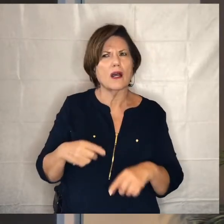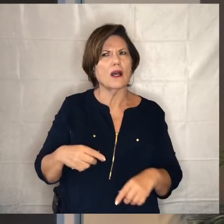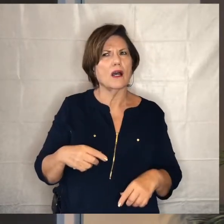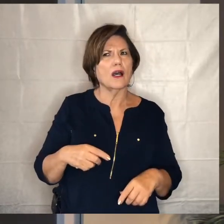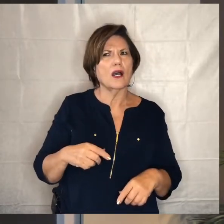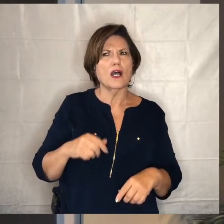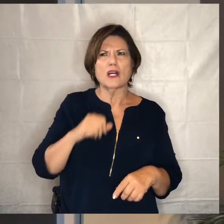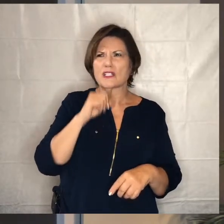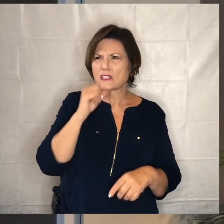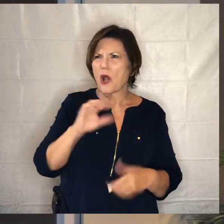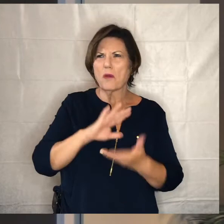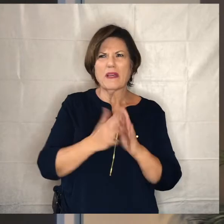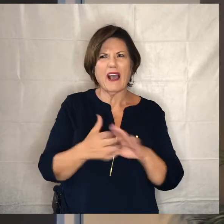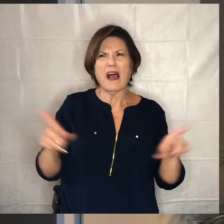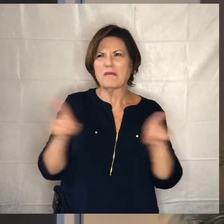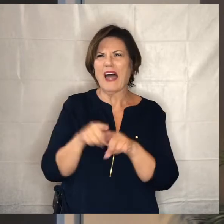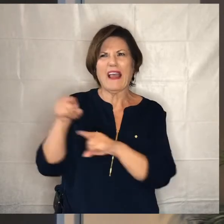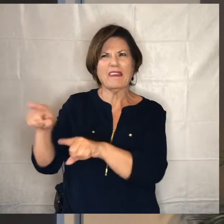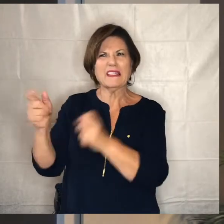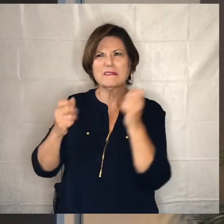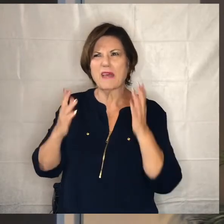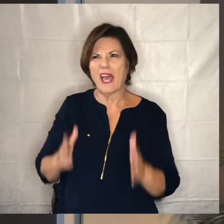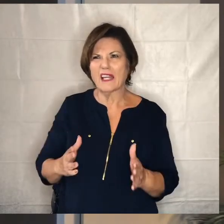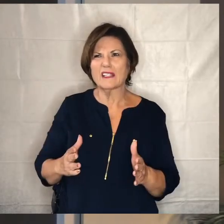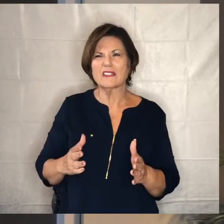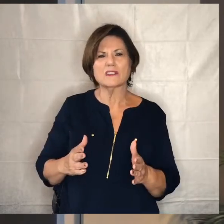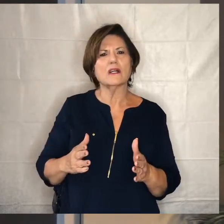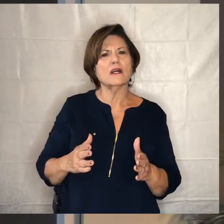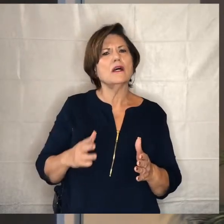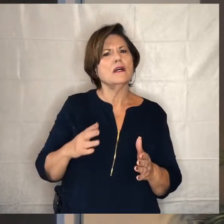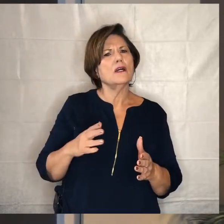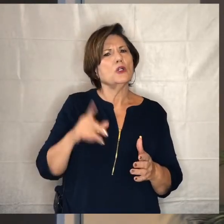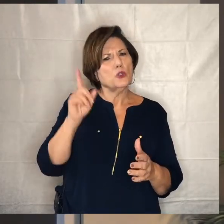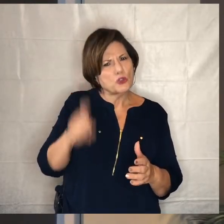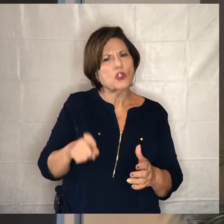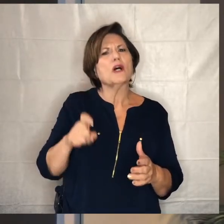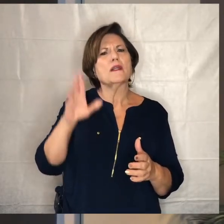that slimy manager don't be dishonest conduct yourself as